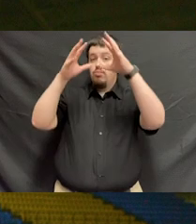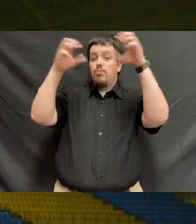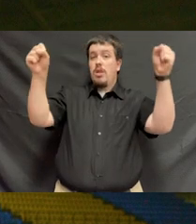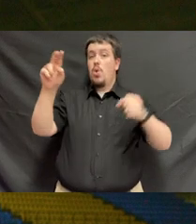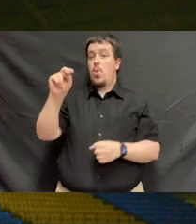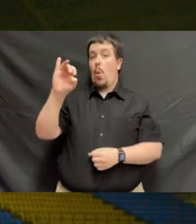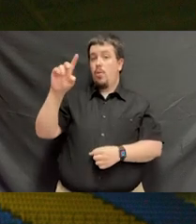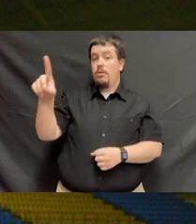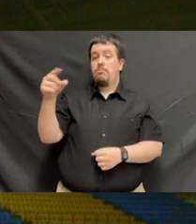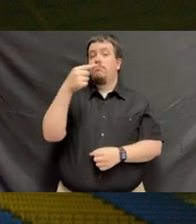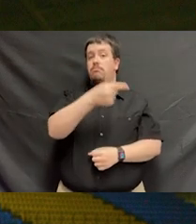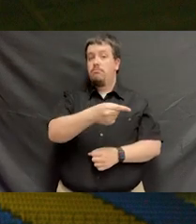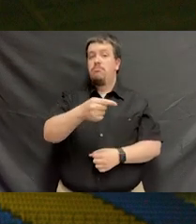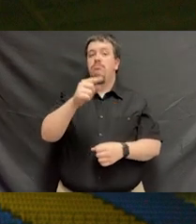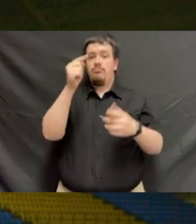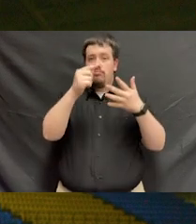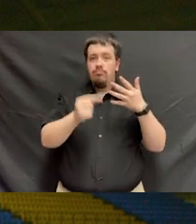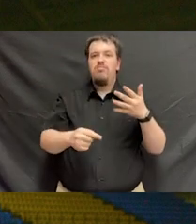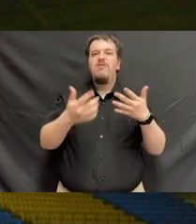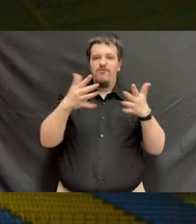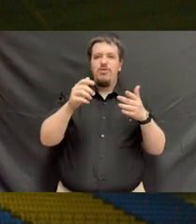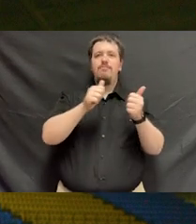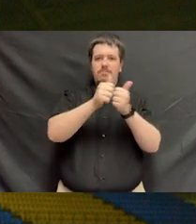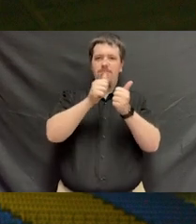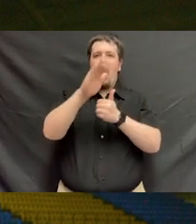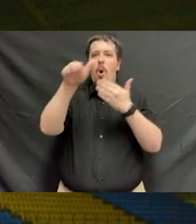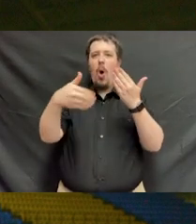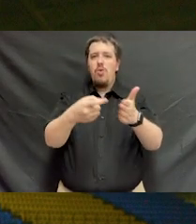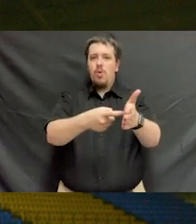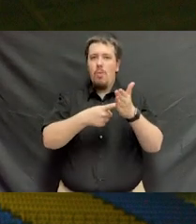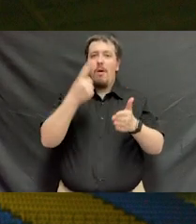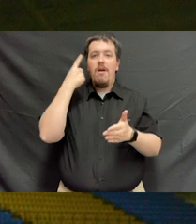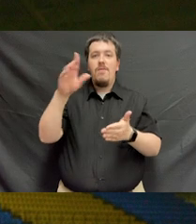President Noland, these candidates have completed all requirements for master's degrees